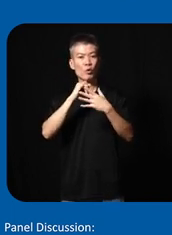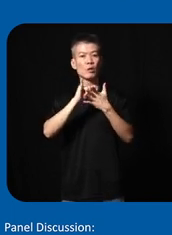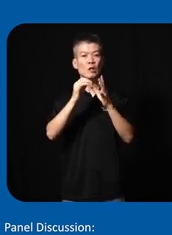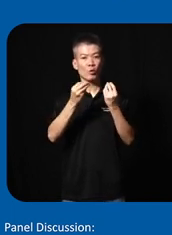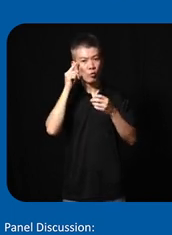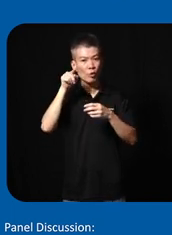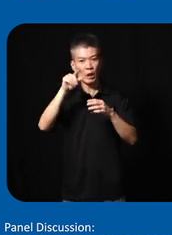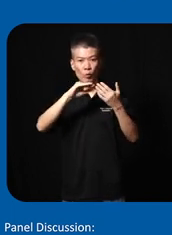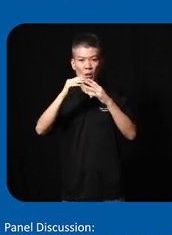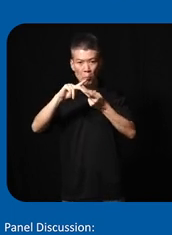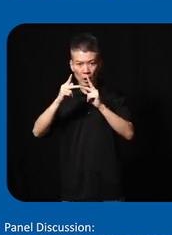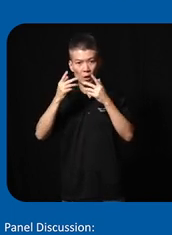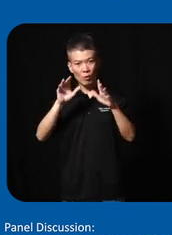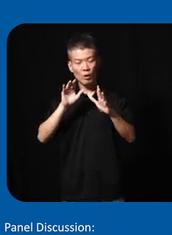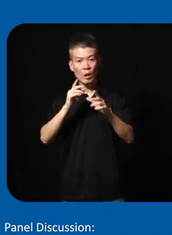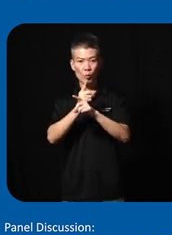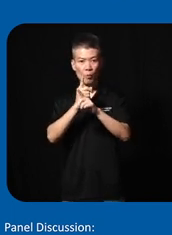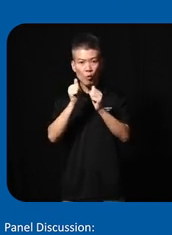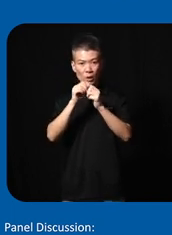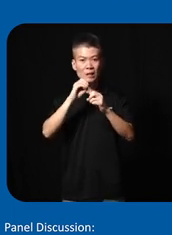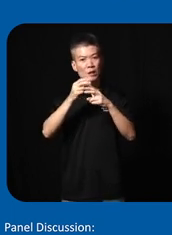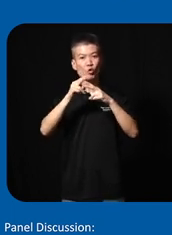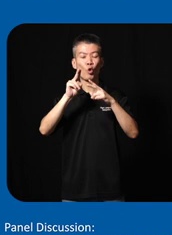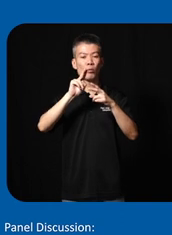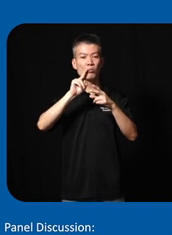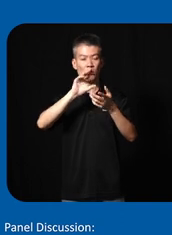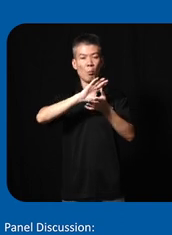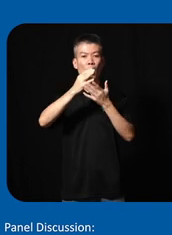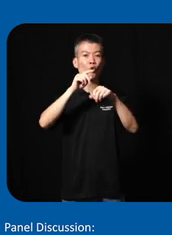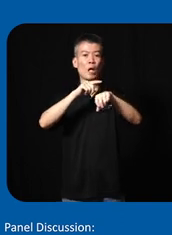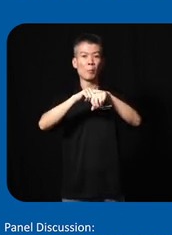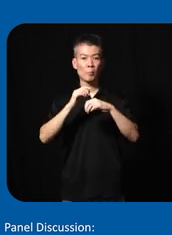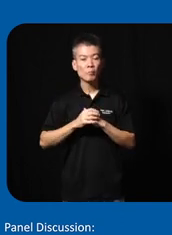their Community partner that was appropriate within that short amount of time and that's